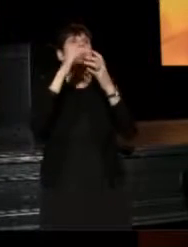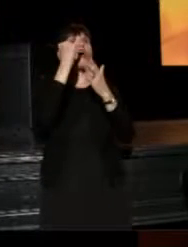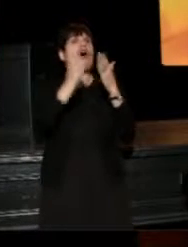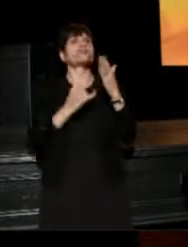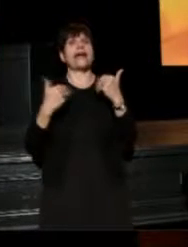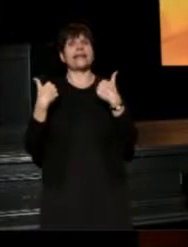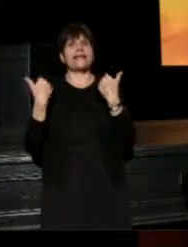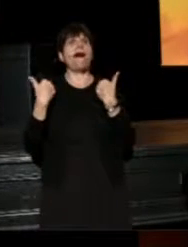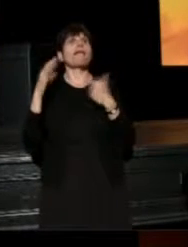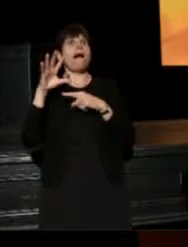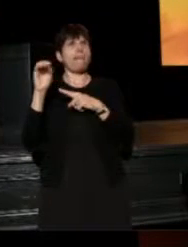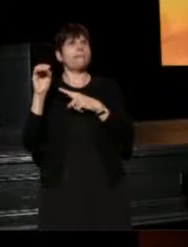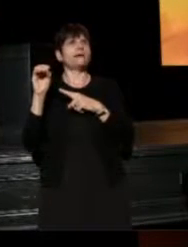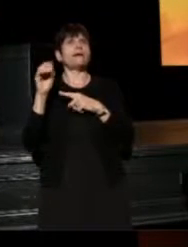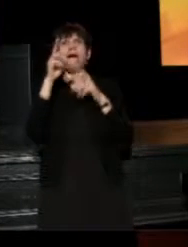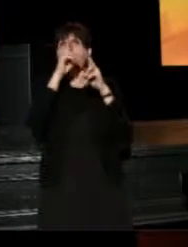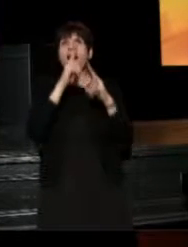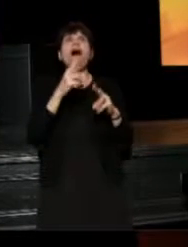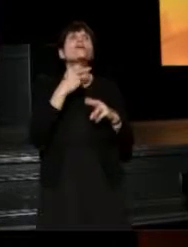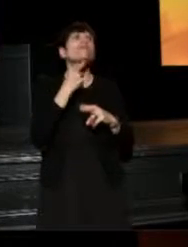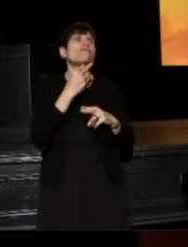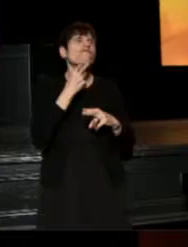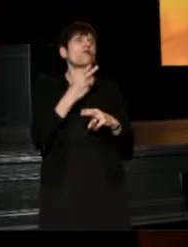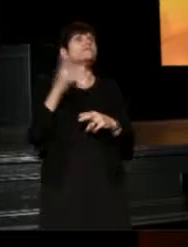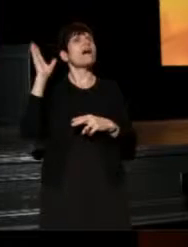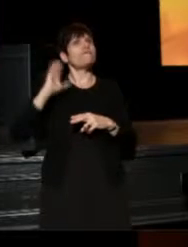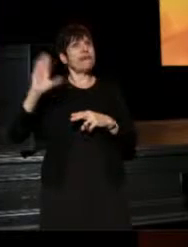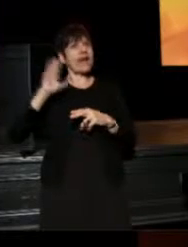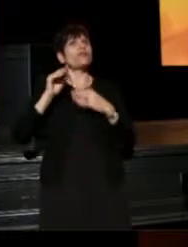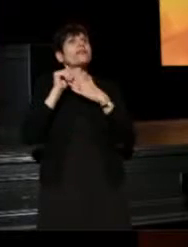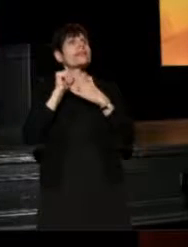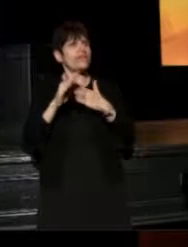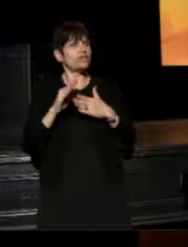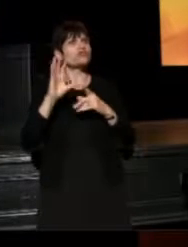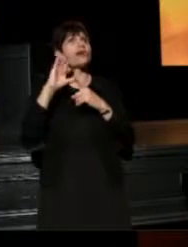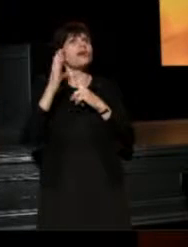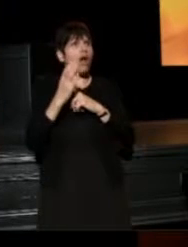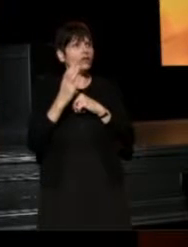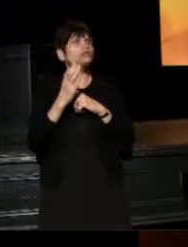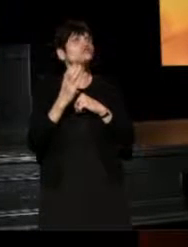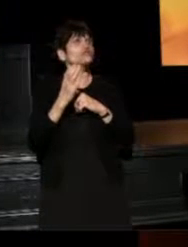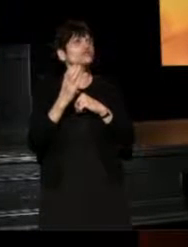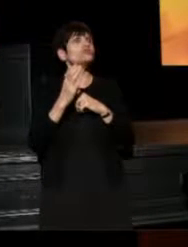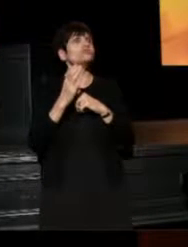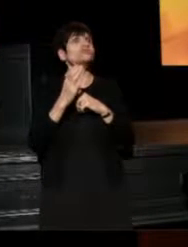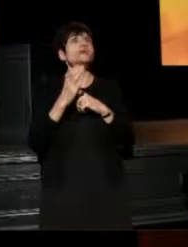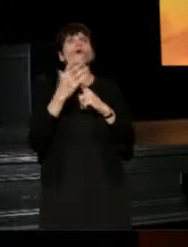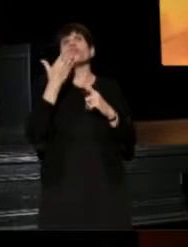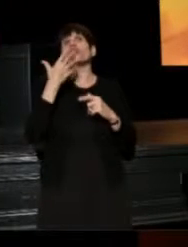He also made sure to honor the voices of our veteran leaders and artists, in a culture obsessed with the new, hot thing.